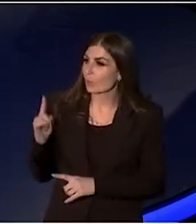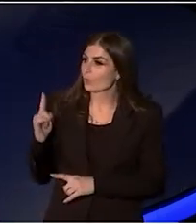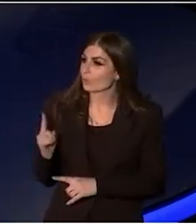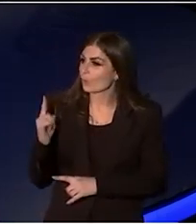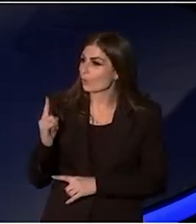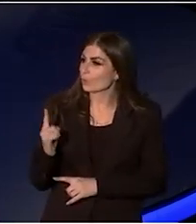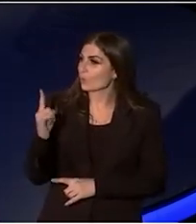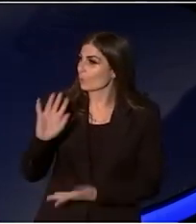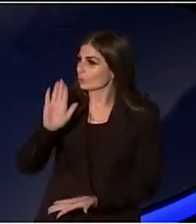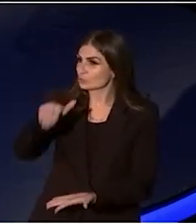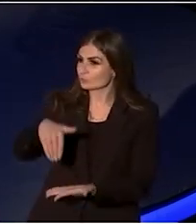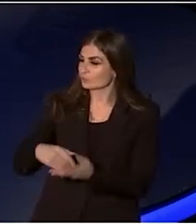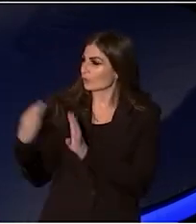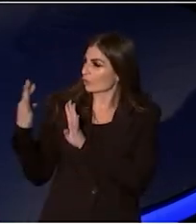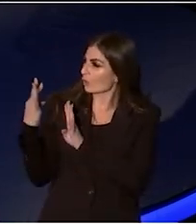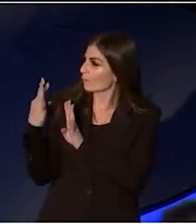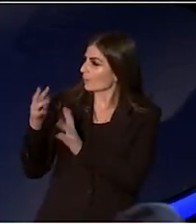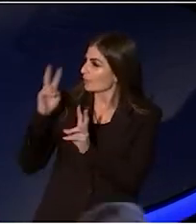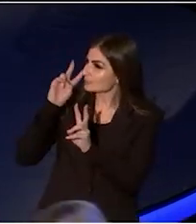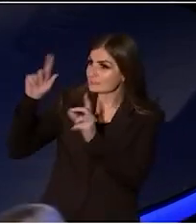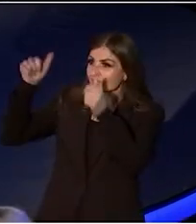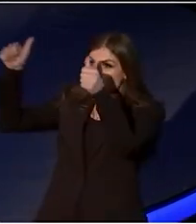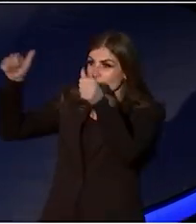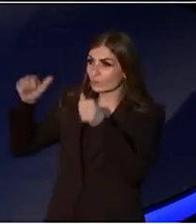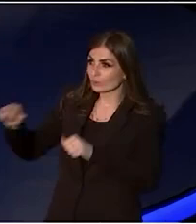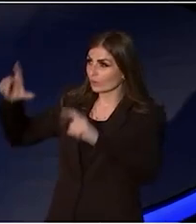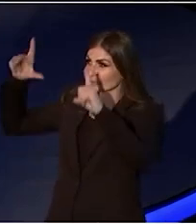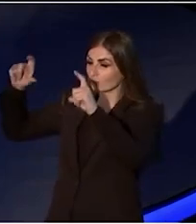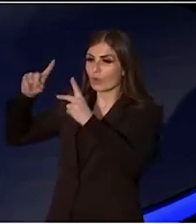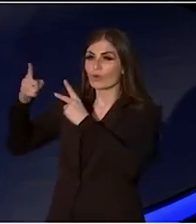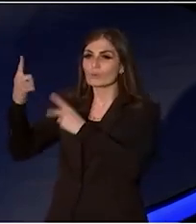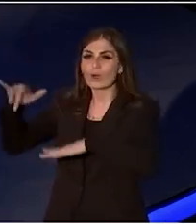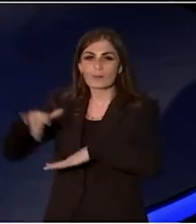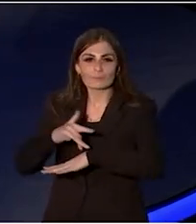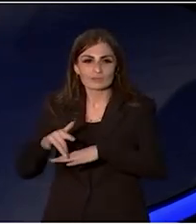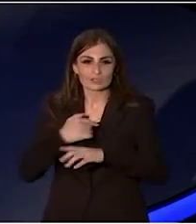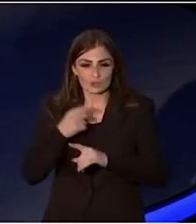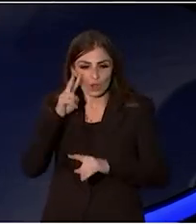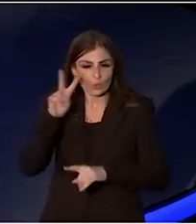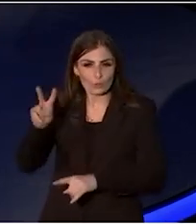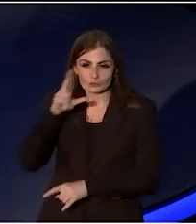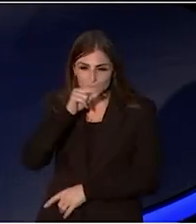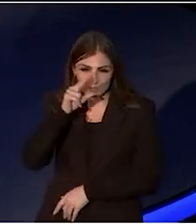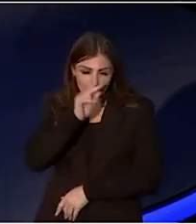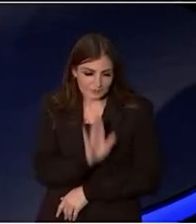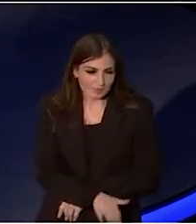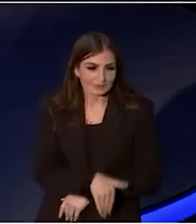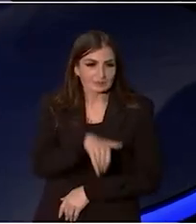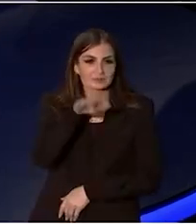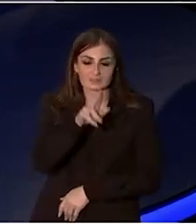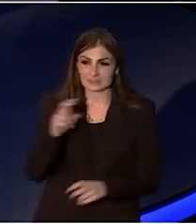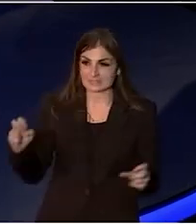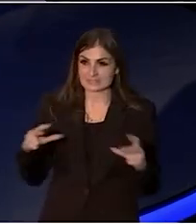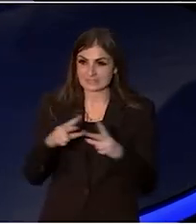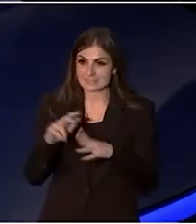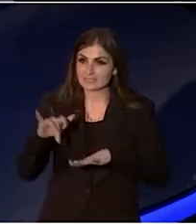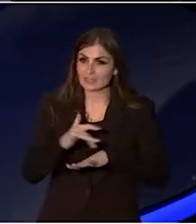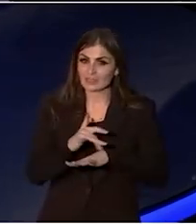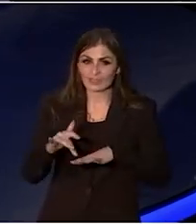you would have gone past a photograph of that production. The Sydney Theatre Company was a big part for me of